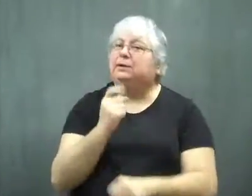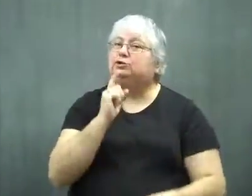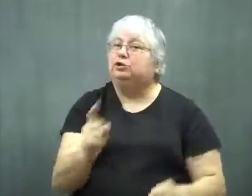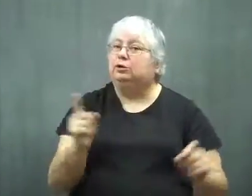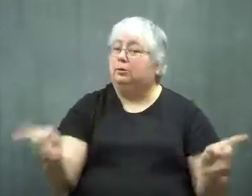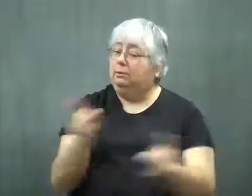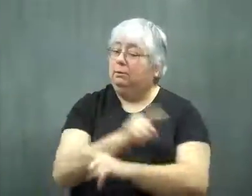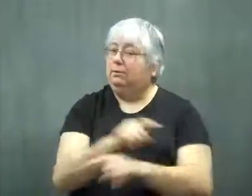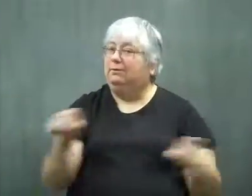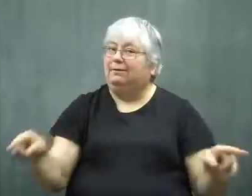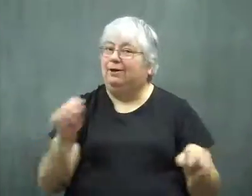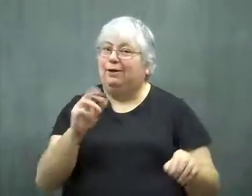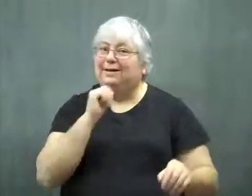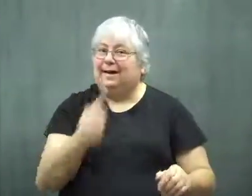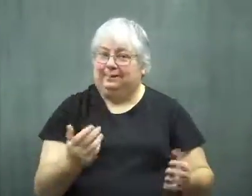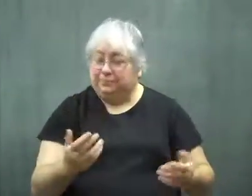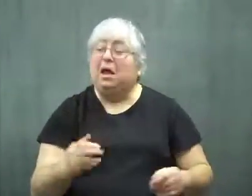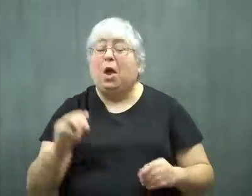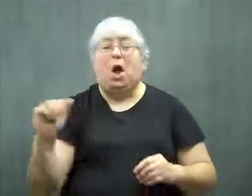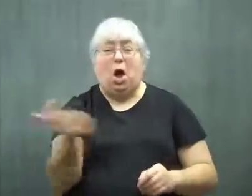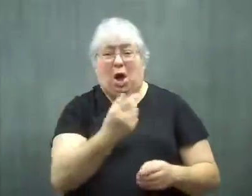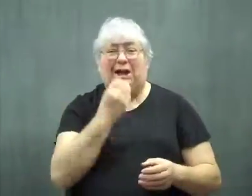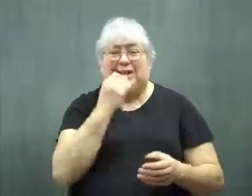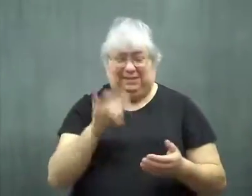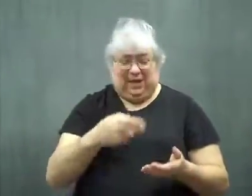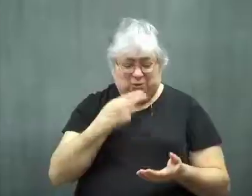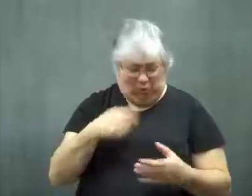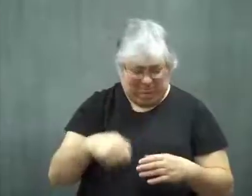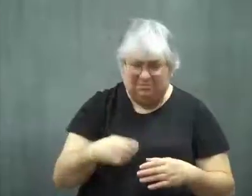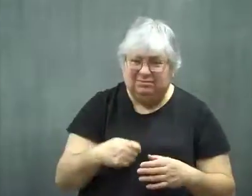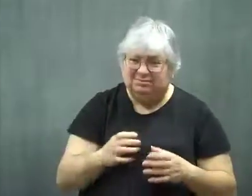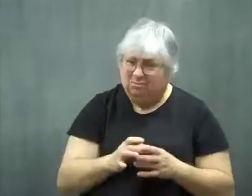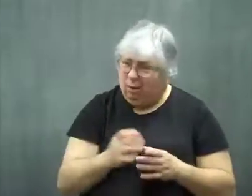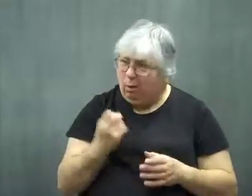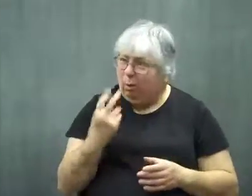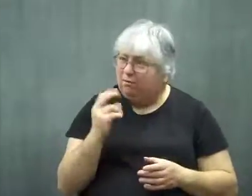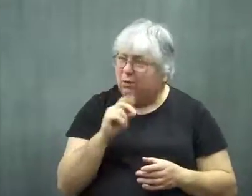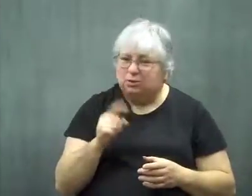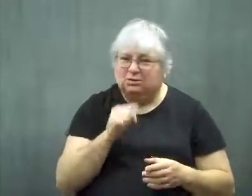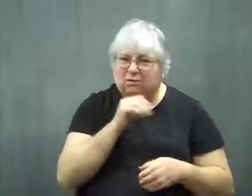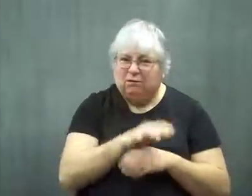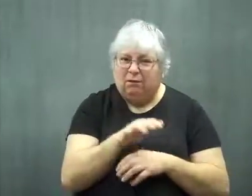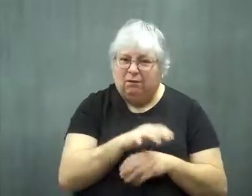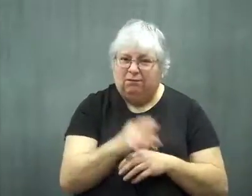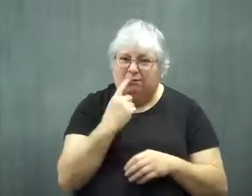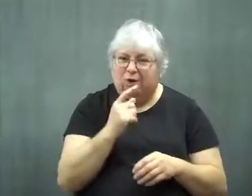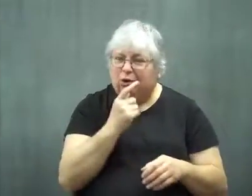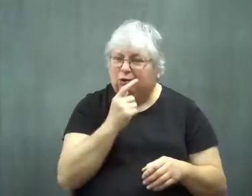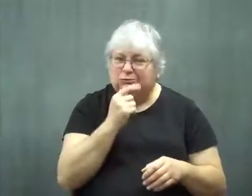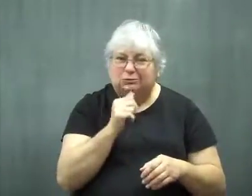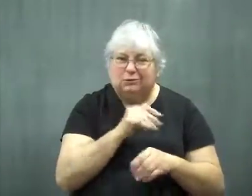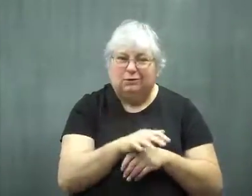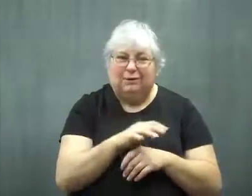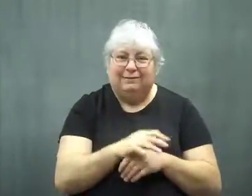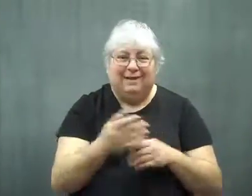This method made sure the results were accurate. Everyone complained that 12 ounces was not enough for lunch.